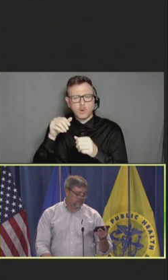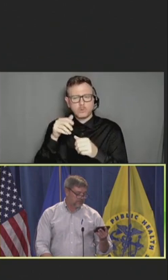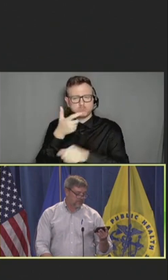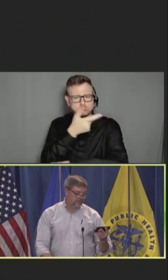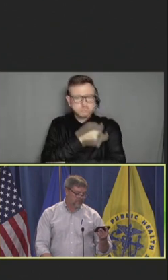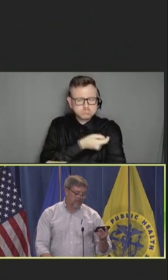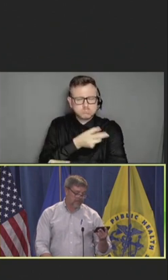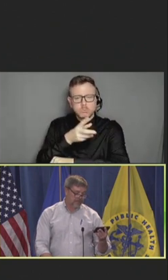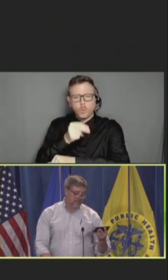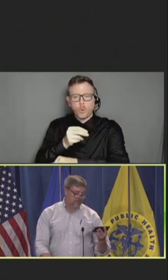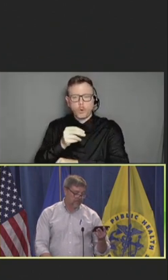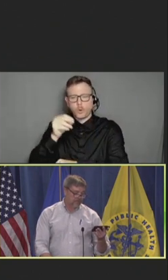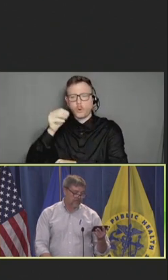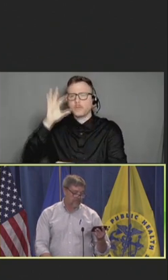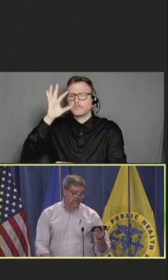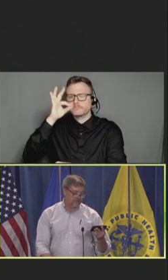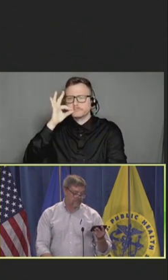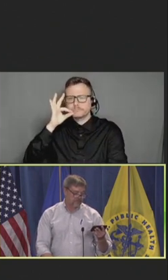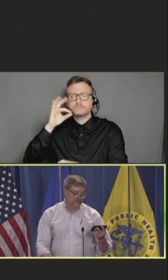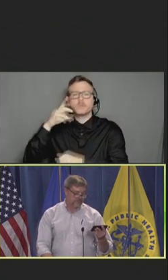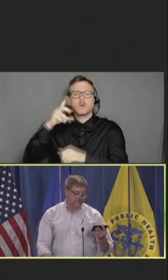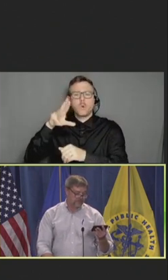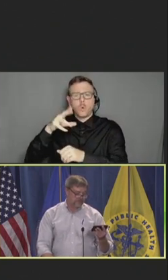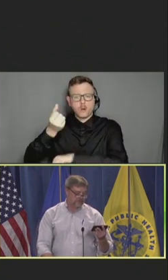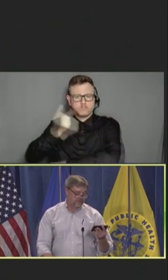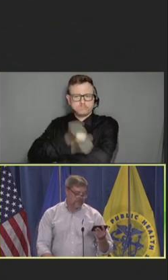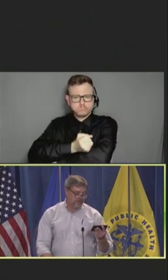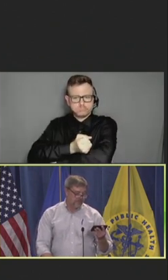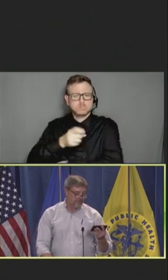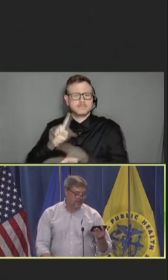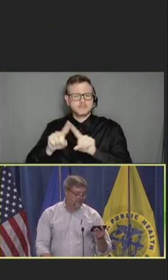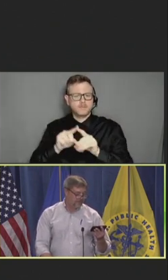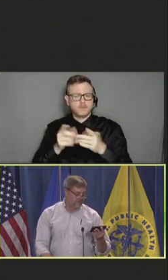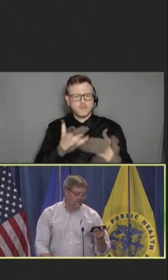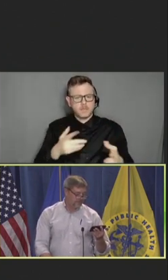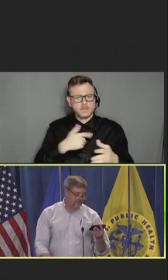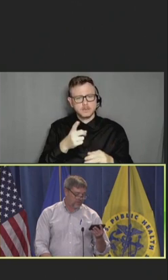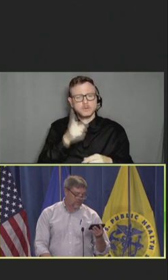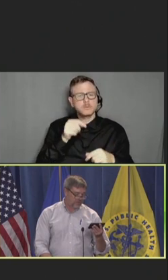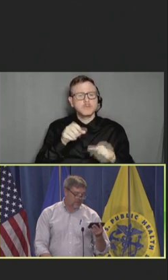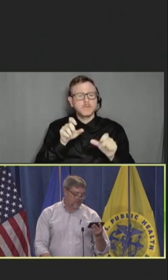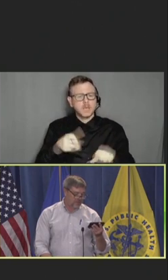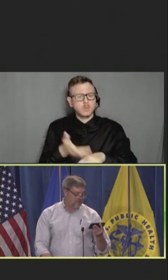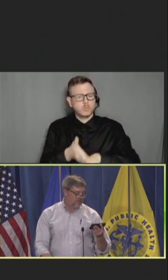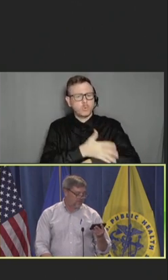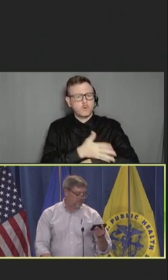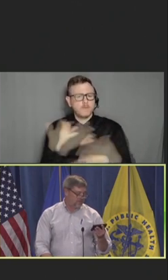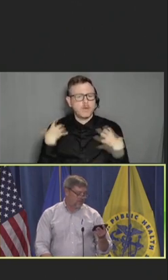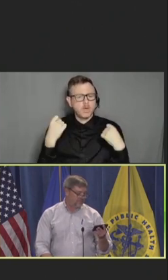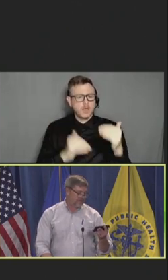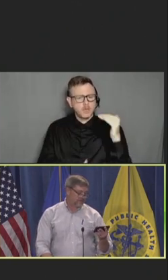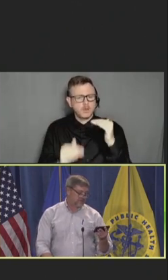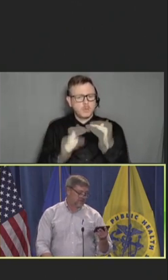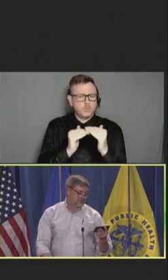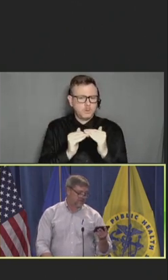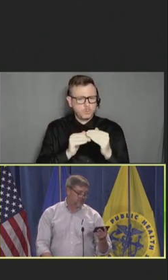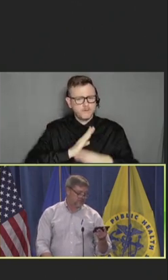improving health equity by preventing diseases that unequal -- unequally affect certain groups